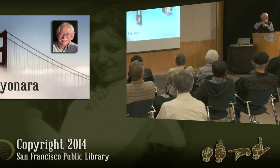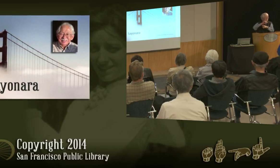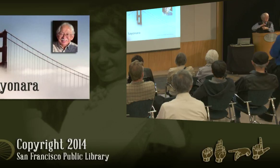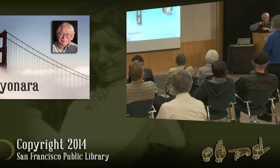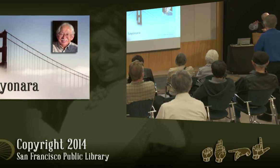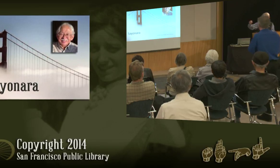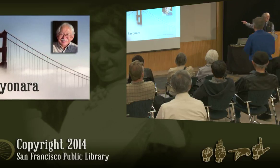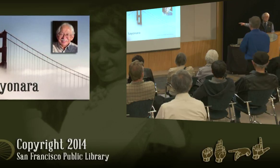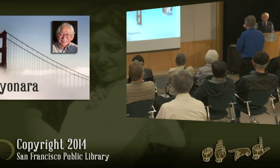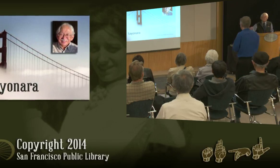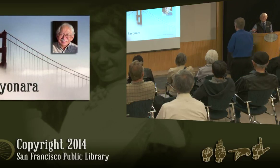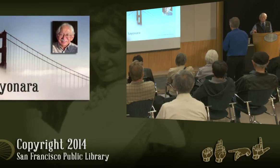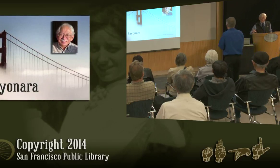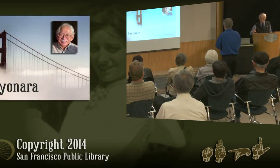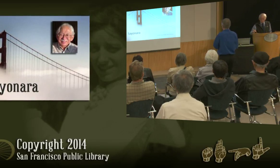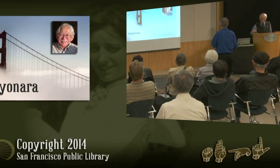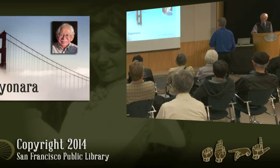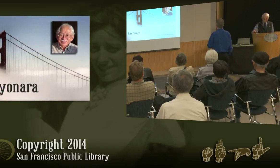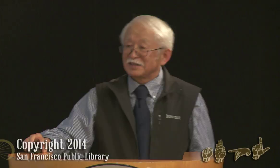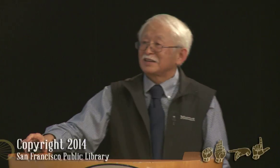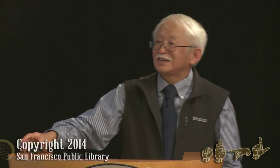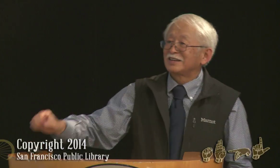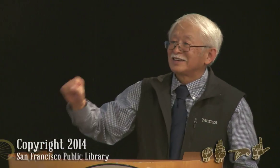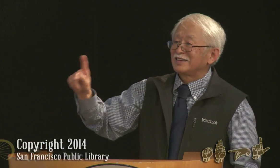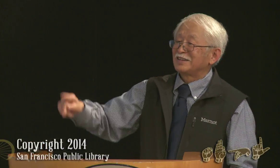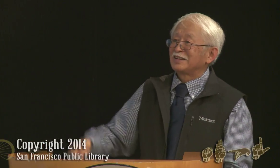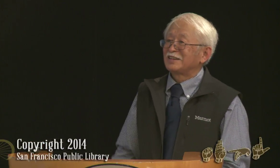I took a picture of myself, there's a selfie at the Golden Gate Bridge.